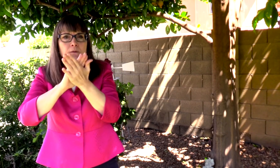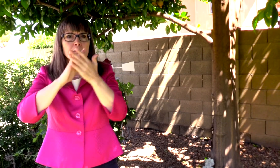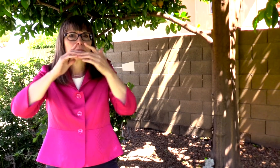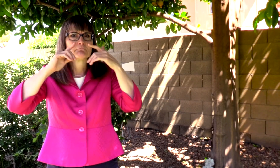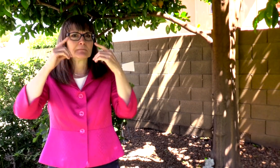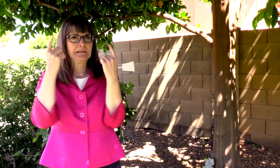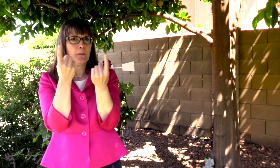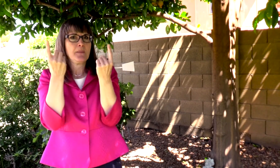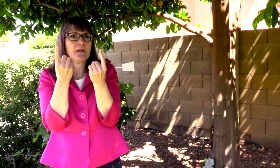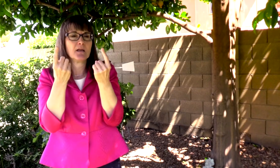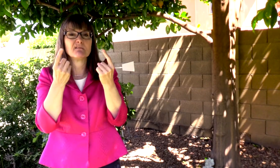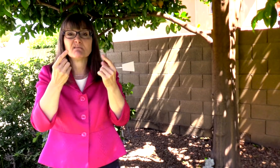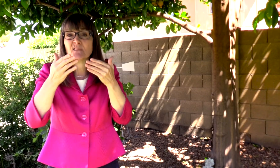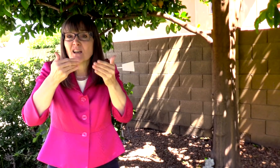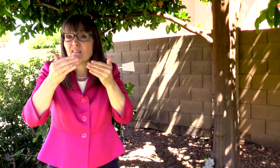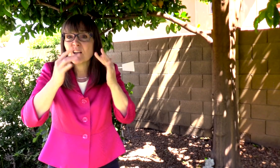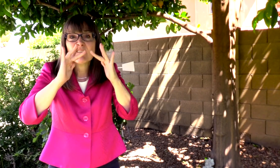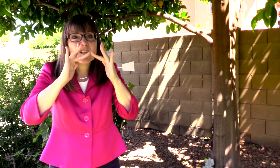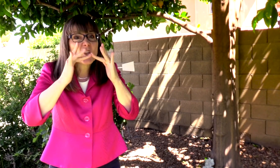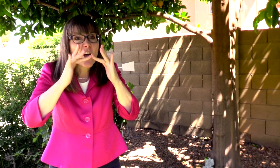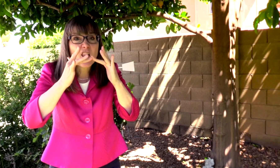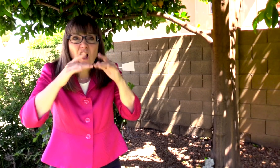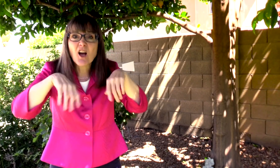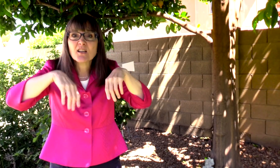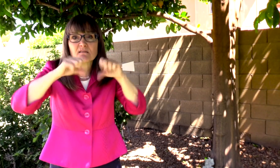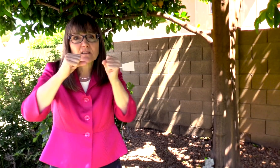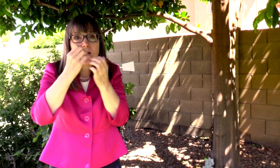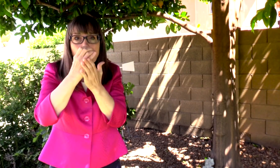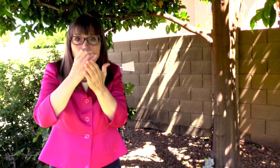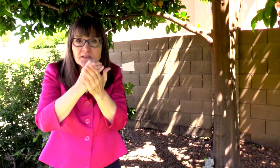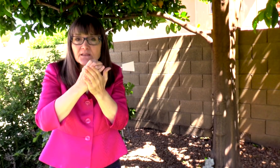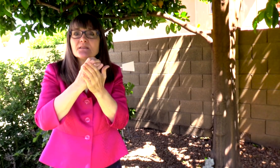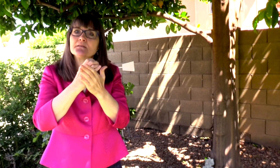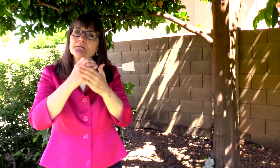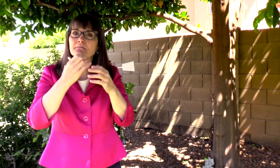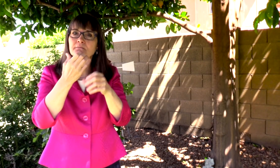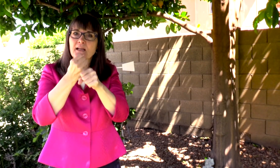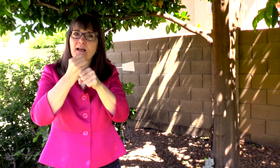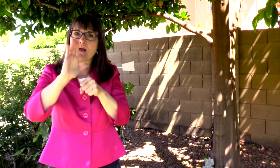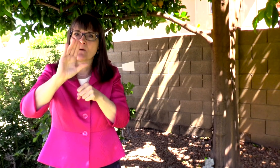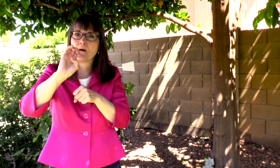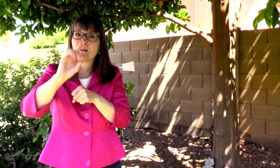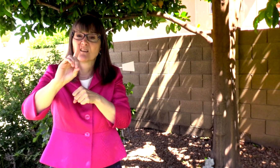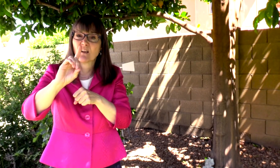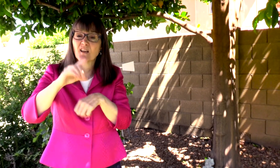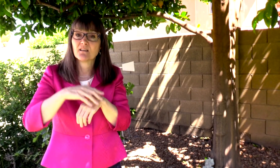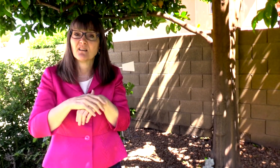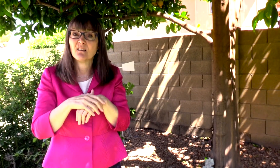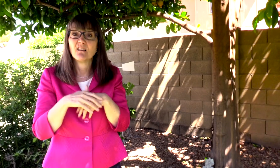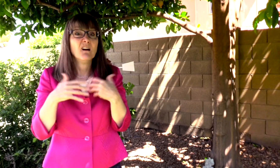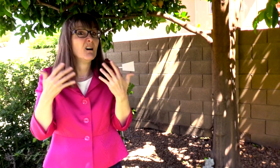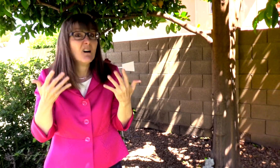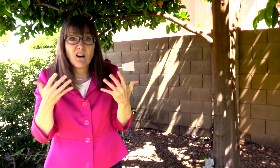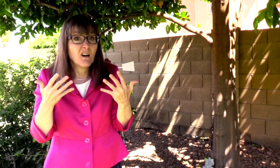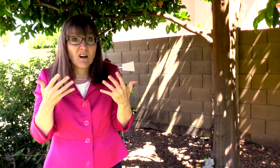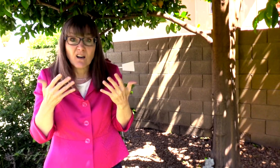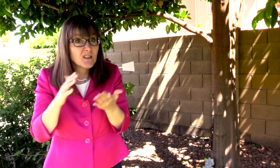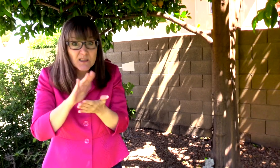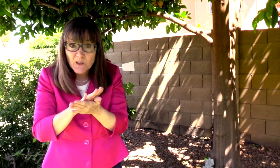TECHNICAL SCHOOL. YOU CAN EVEN TAKE ONLINE COURSES TO CONTINUE YOUR EDUCATION.